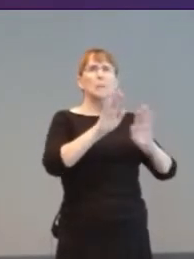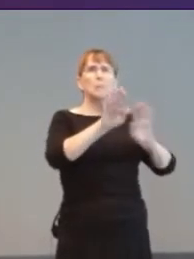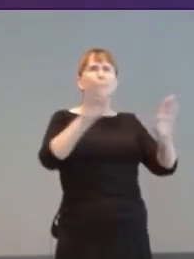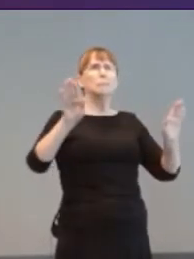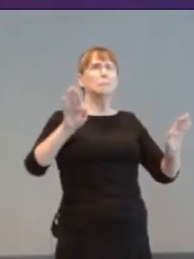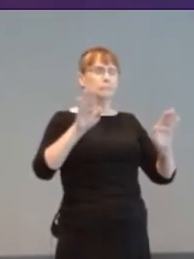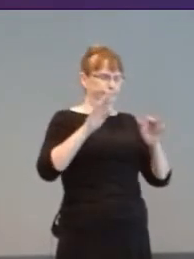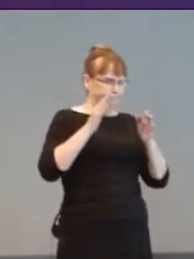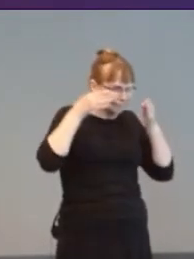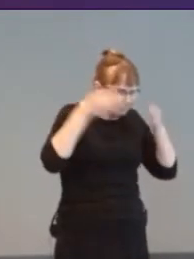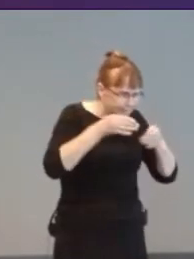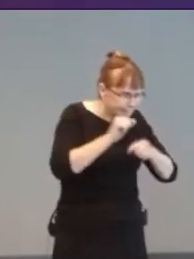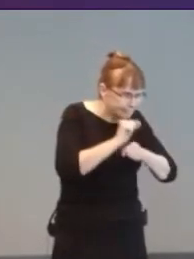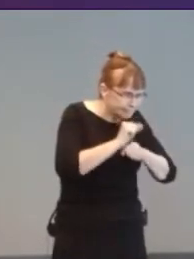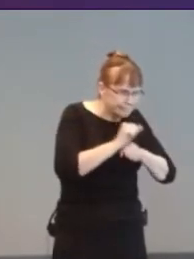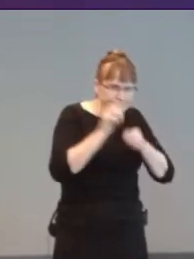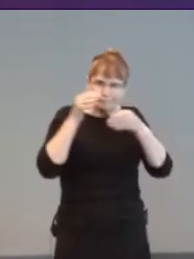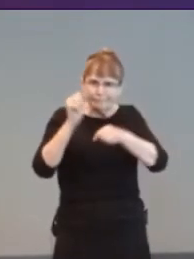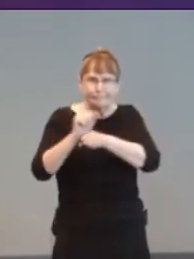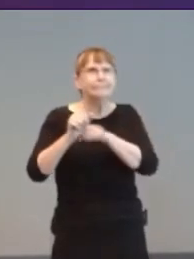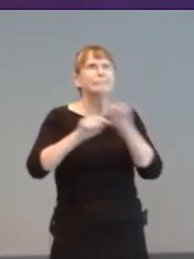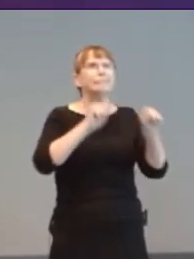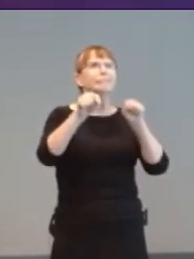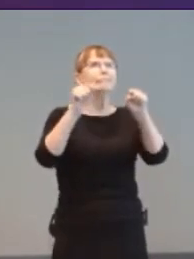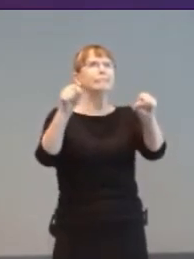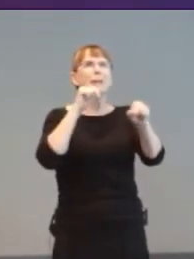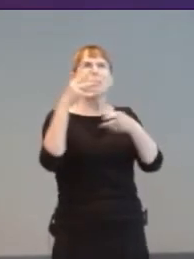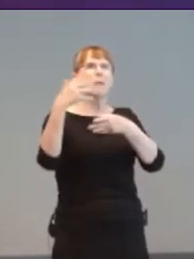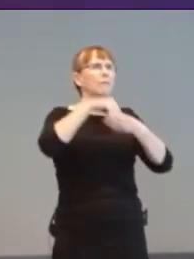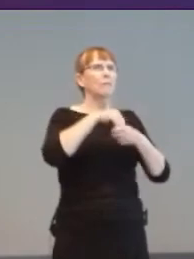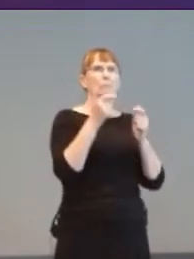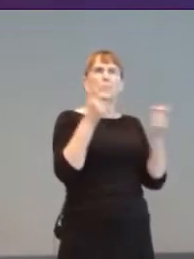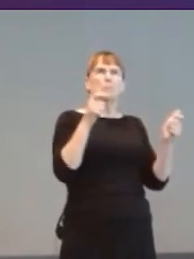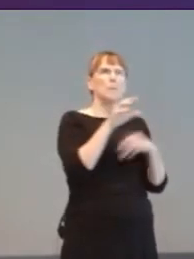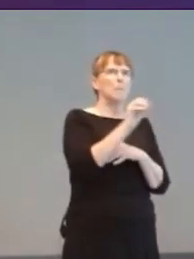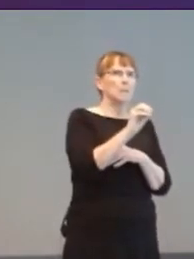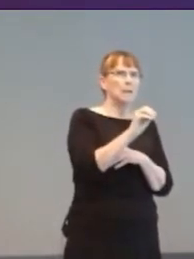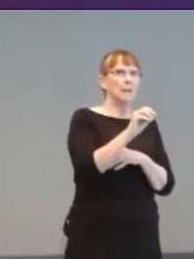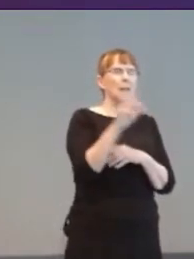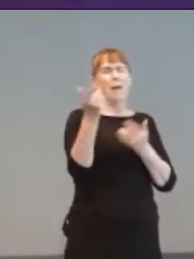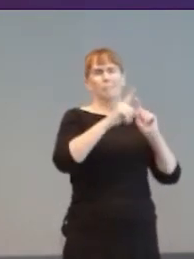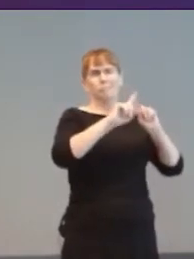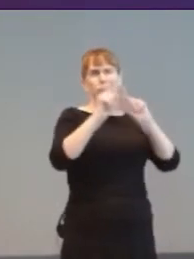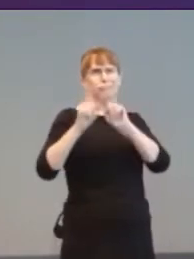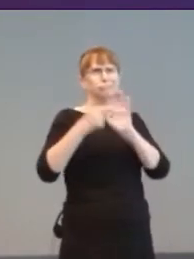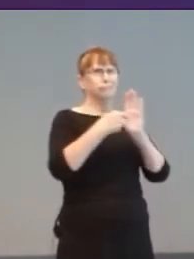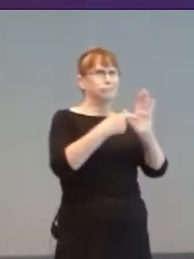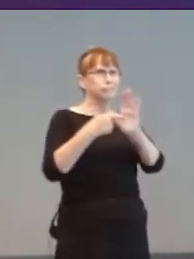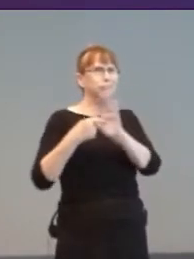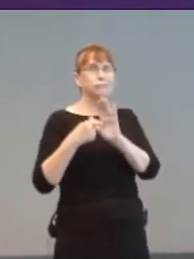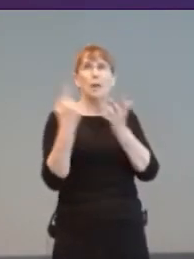Like Akaki Kuumeri, Byowave, Celtic Magic, The Controller Project, HitClic, Neil Squire,